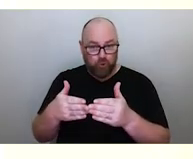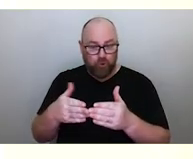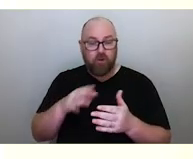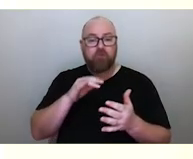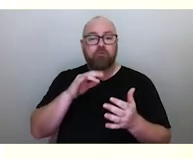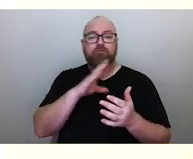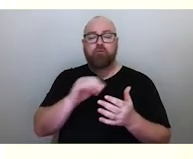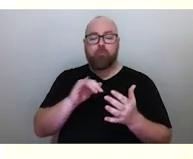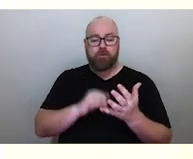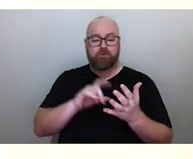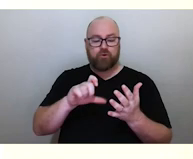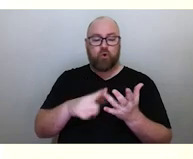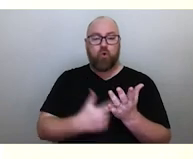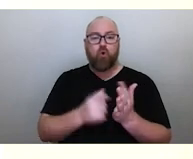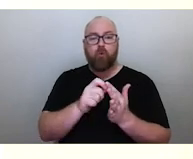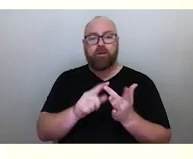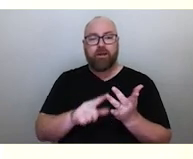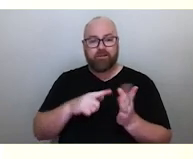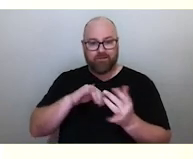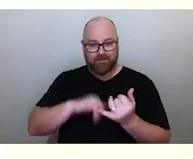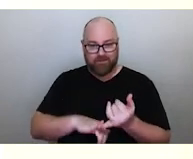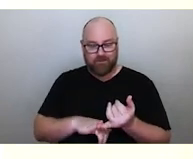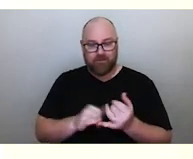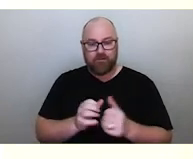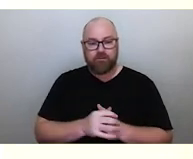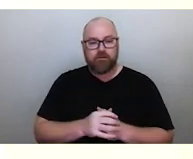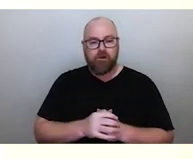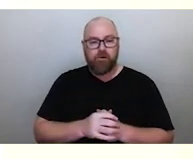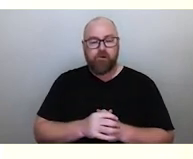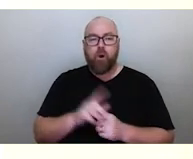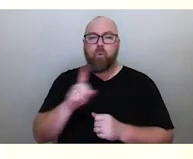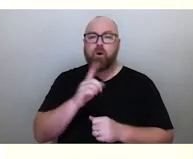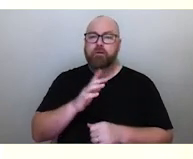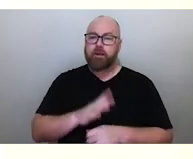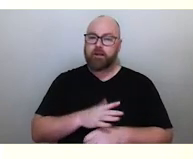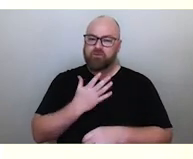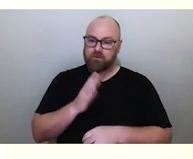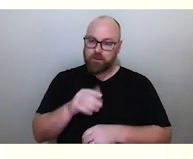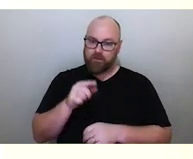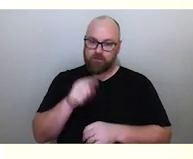which is the same shape as Tagai's canoe in the sky. Now, what's interesting about this is,